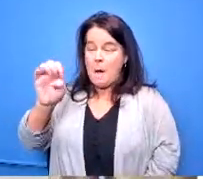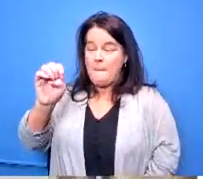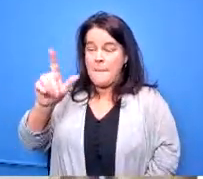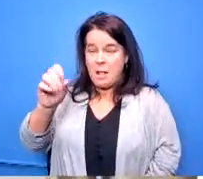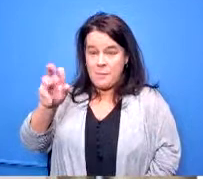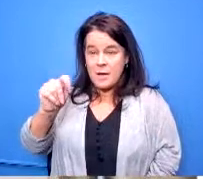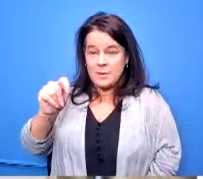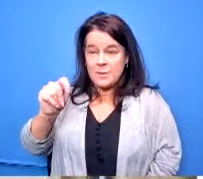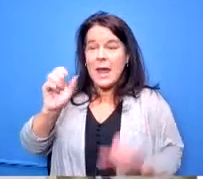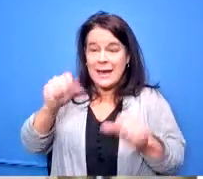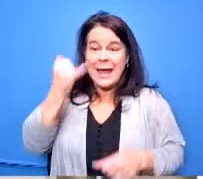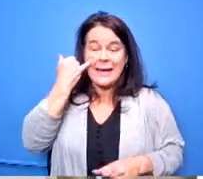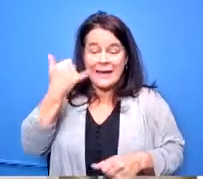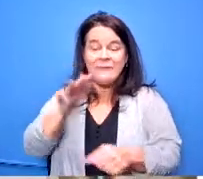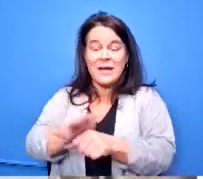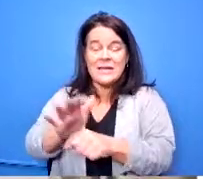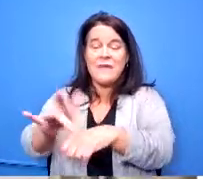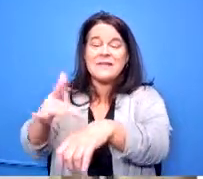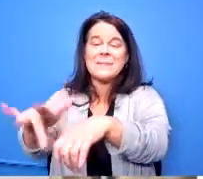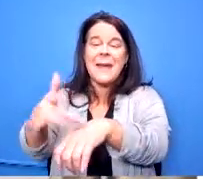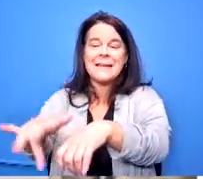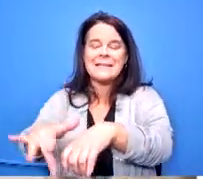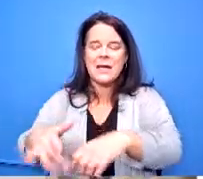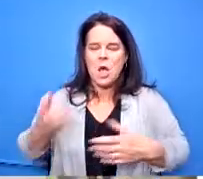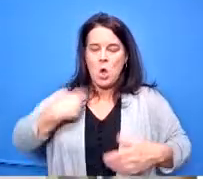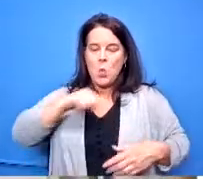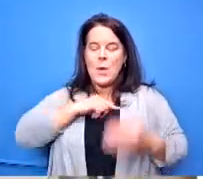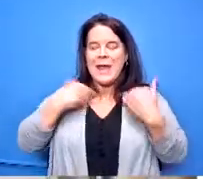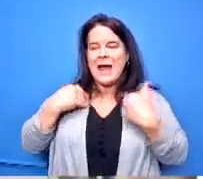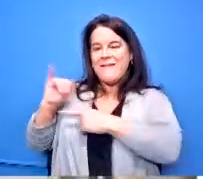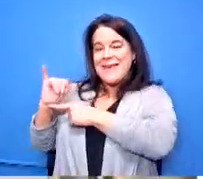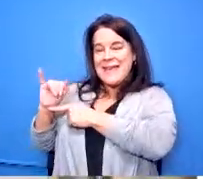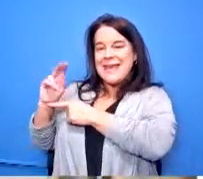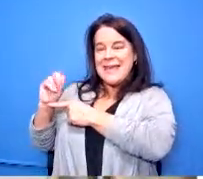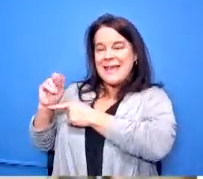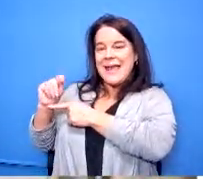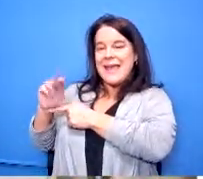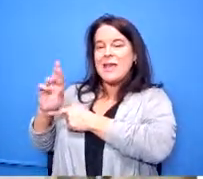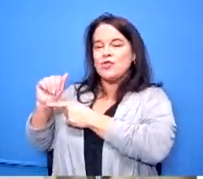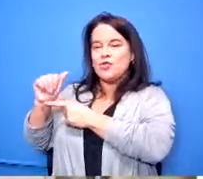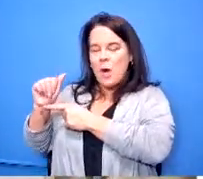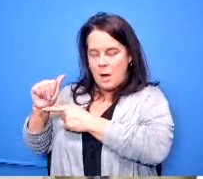because we have intra district open enrollment for our high schools so we have students that we're